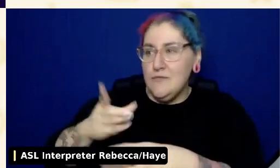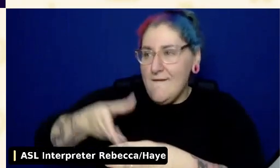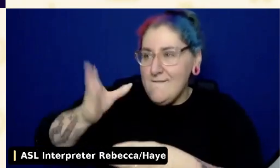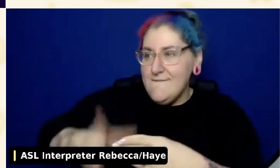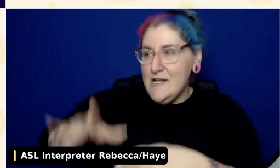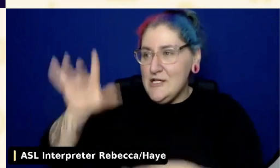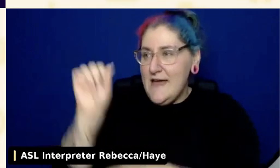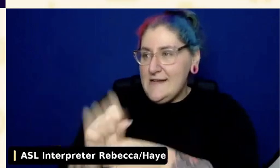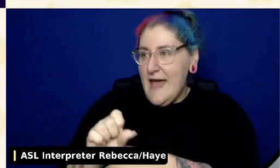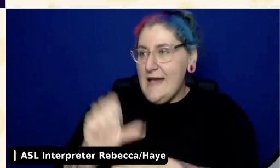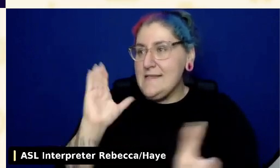for these users is.